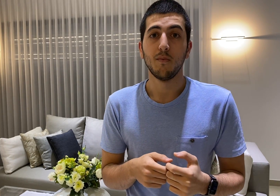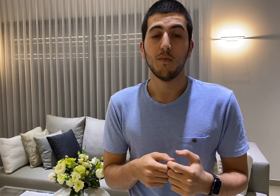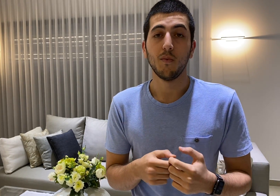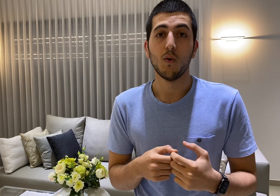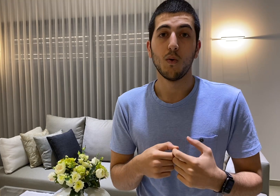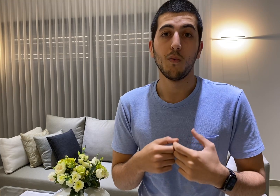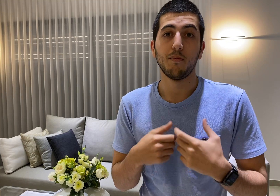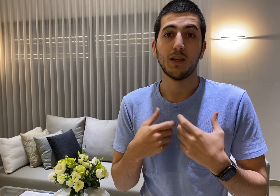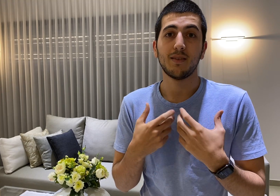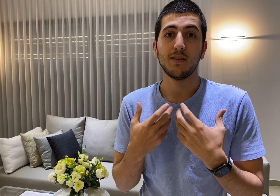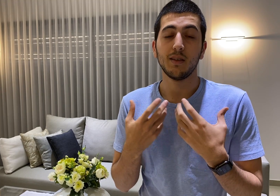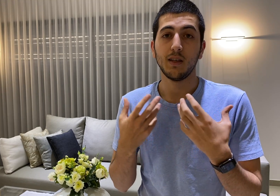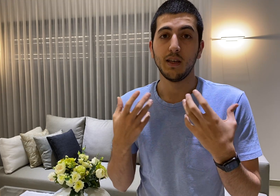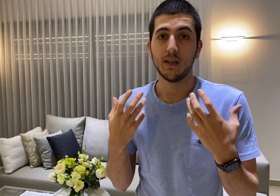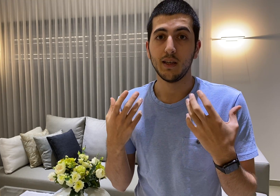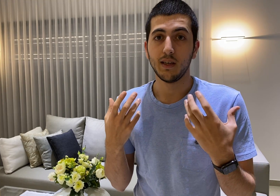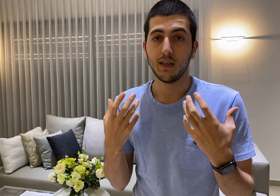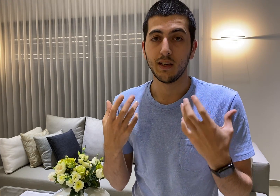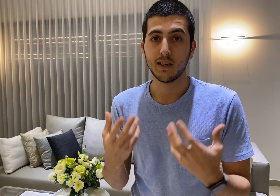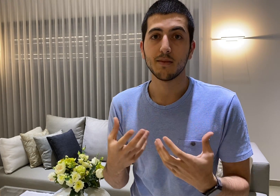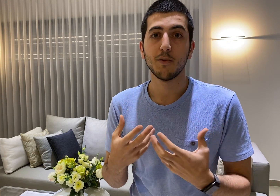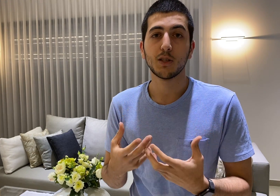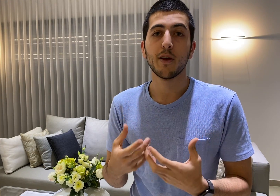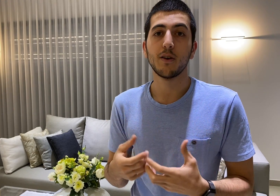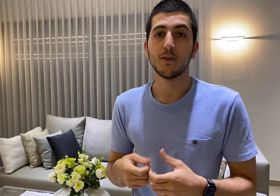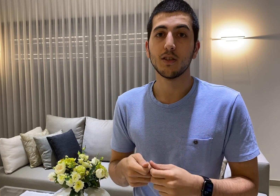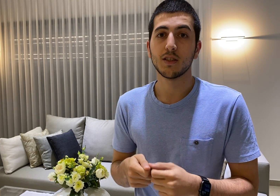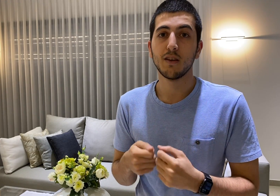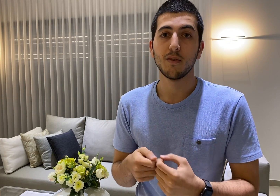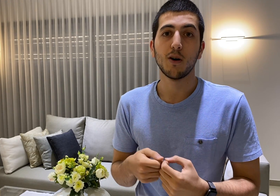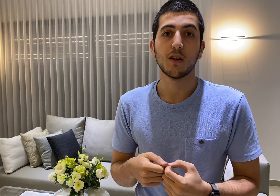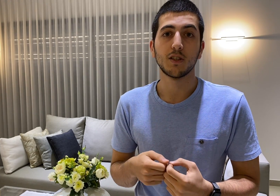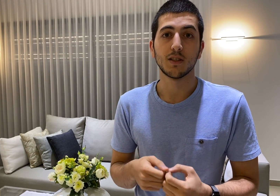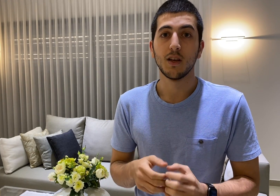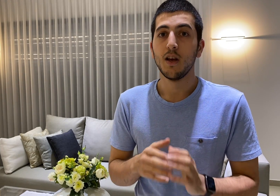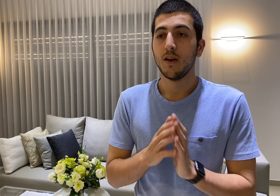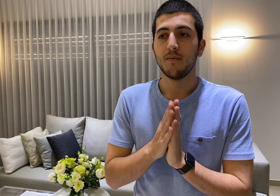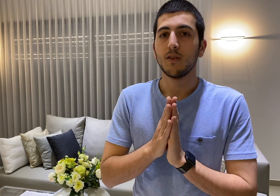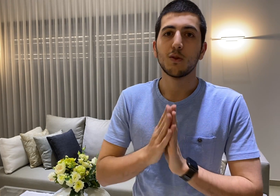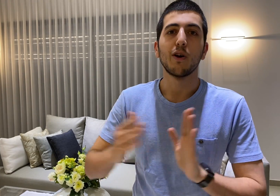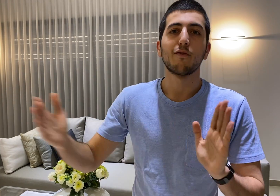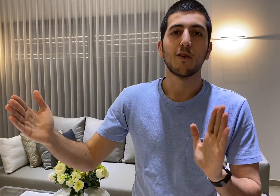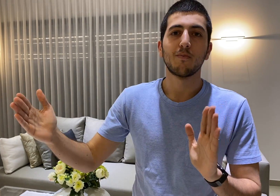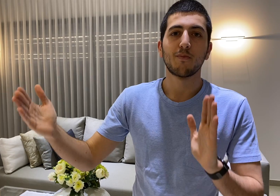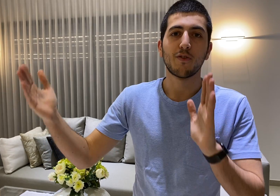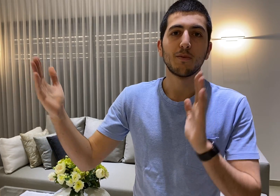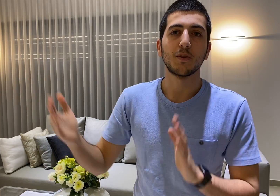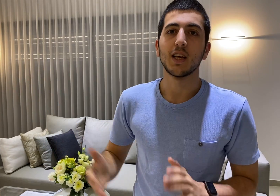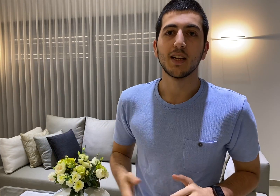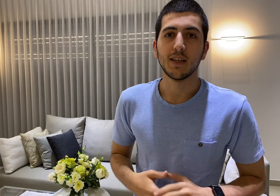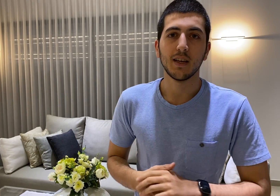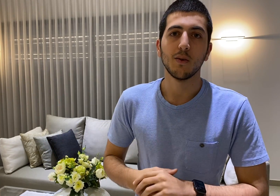but it is much better to just give the model just 24 frames per second data or